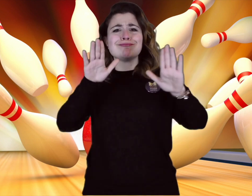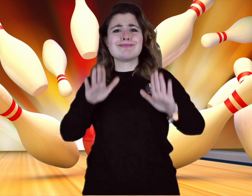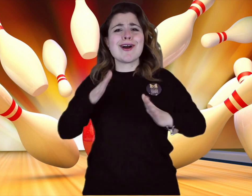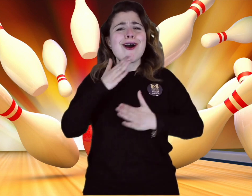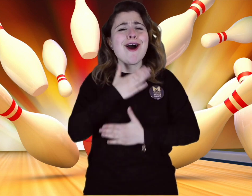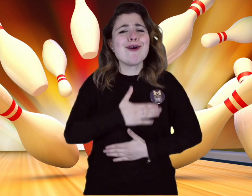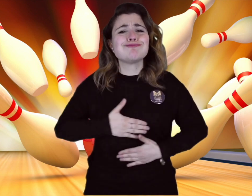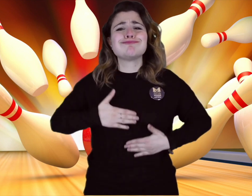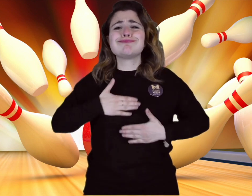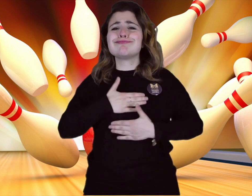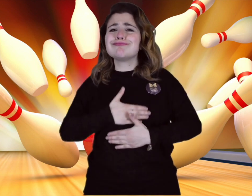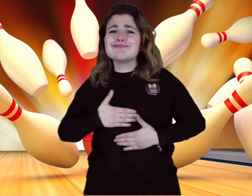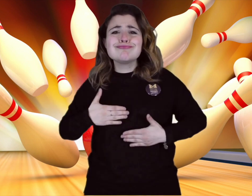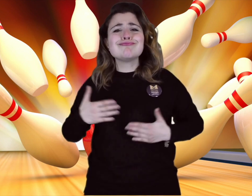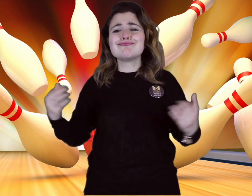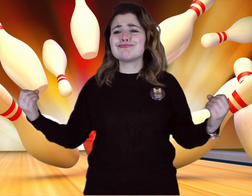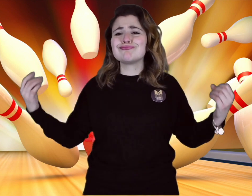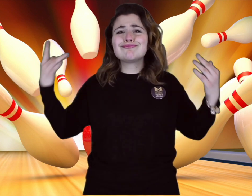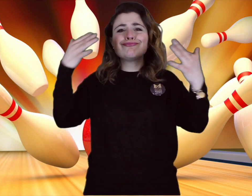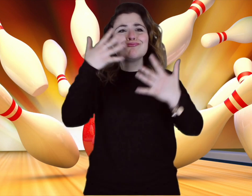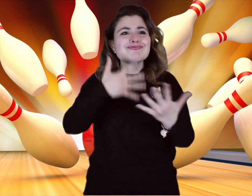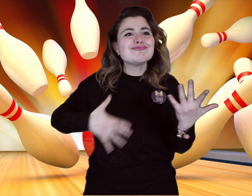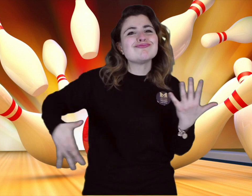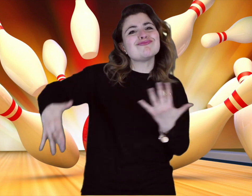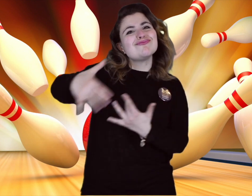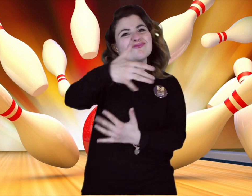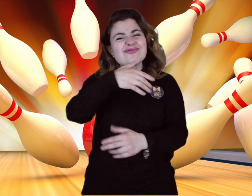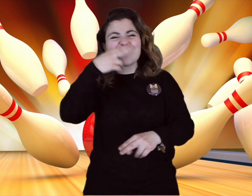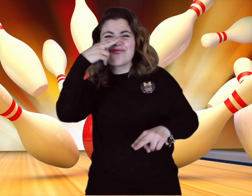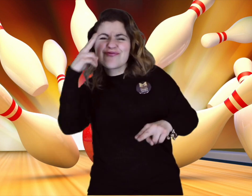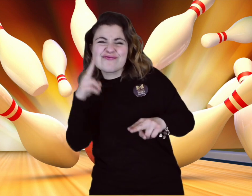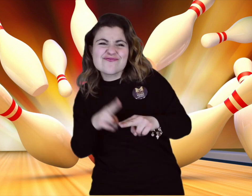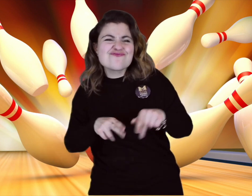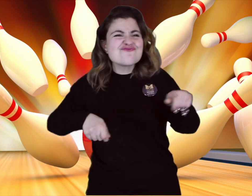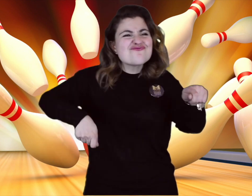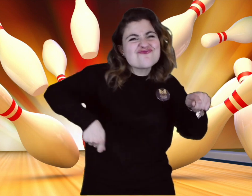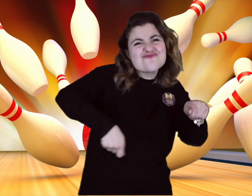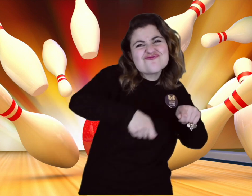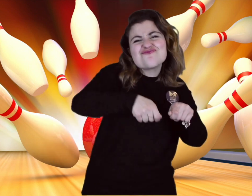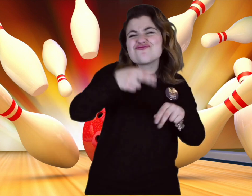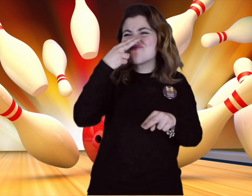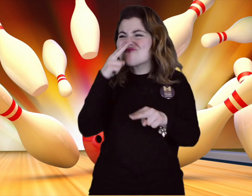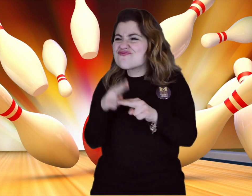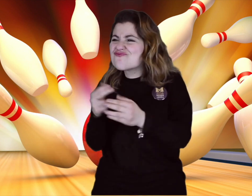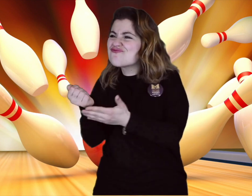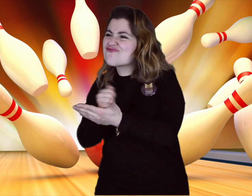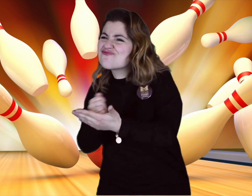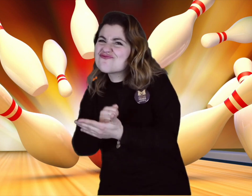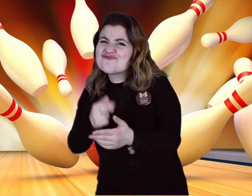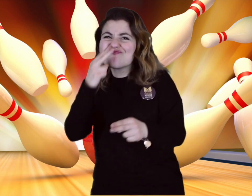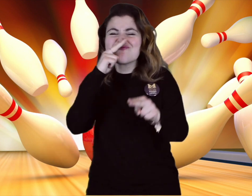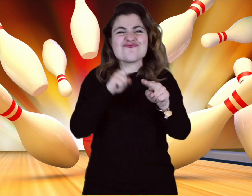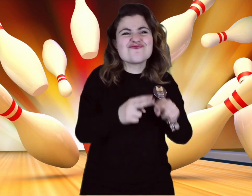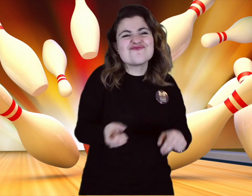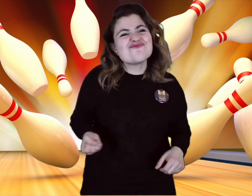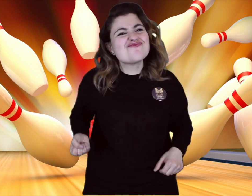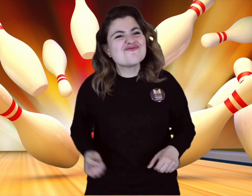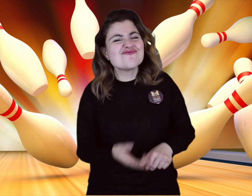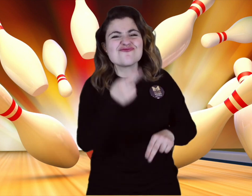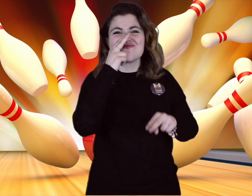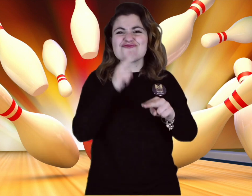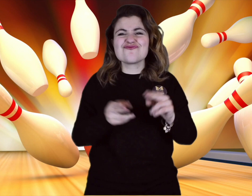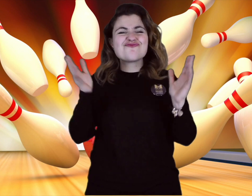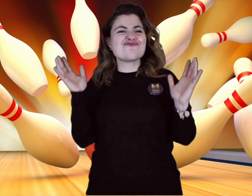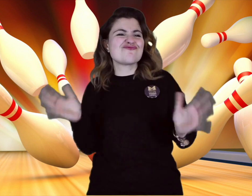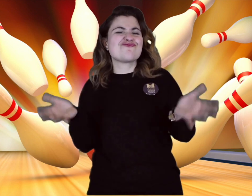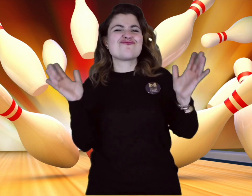It will be fun to get together and hang out while playing pool, in the arcades, bowling, or simply catch up!